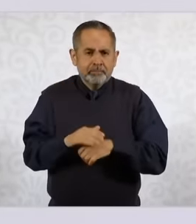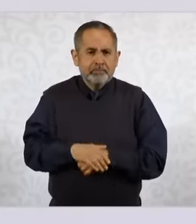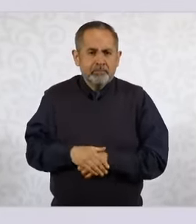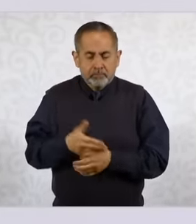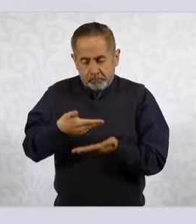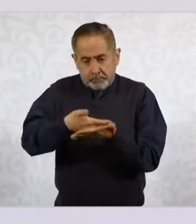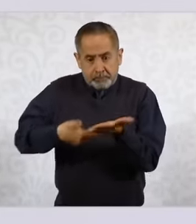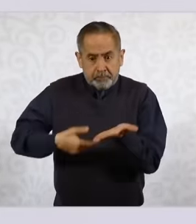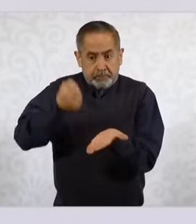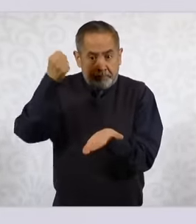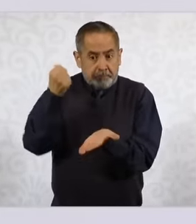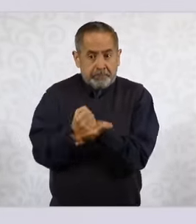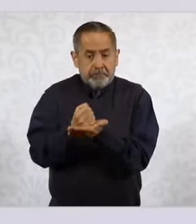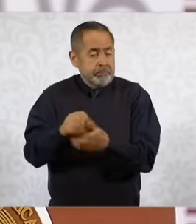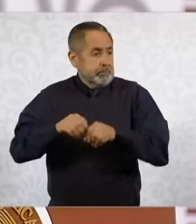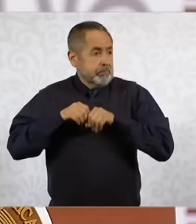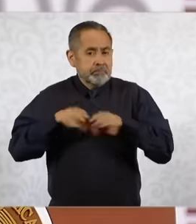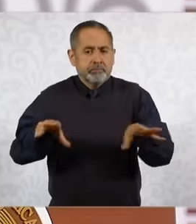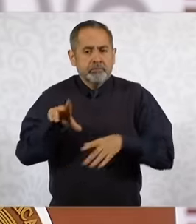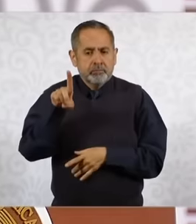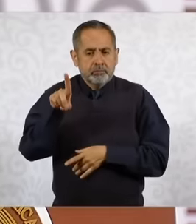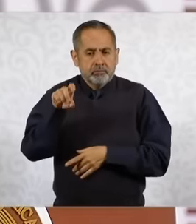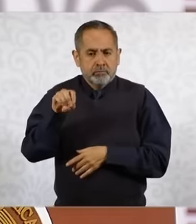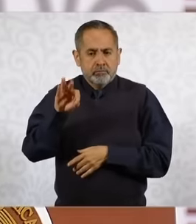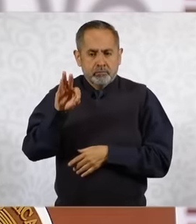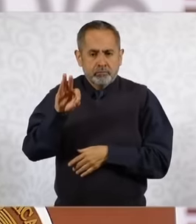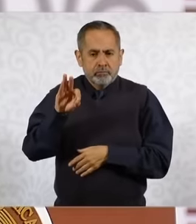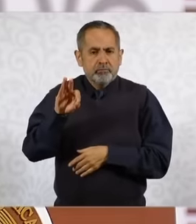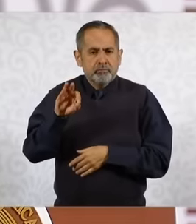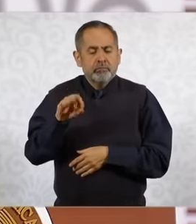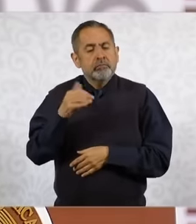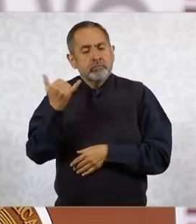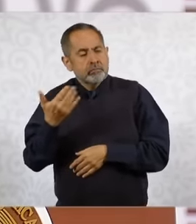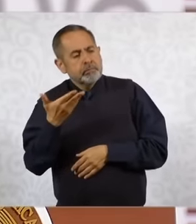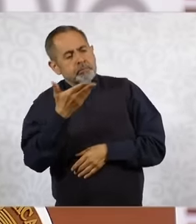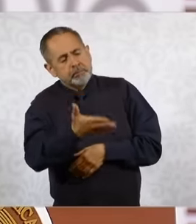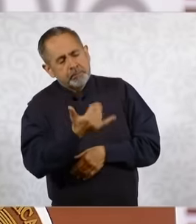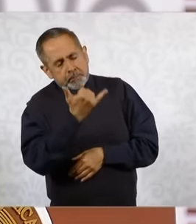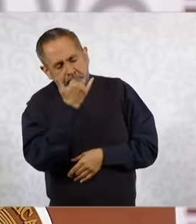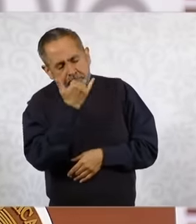appear in the official newspaper and the public apology for this crime